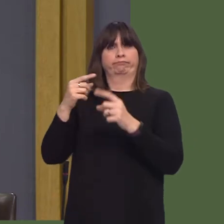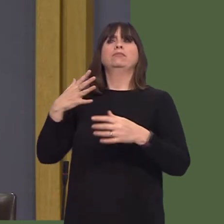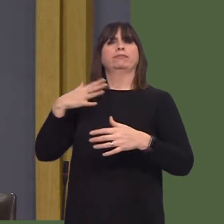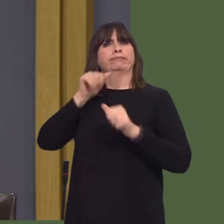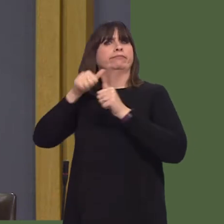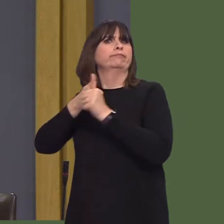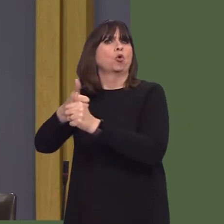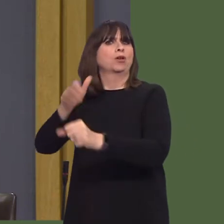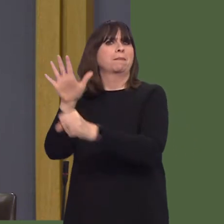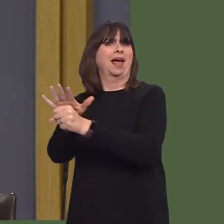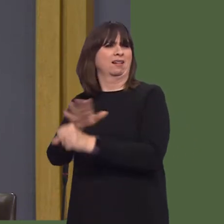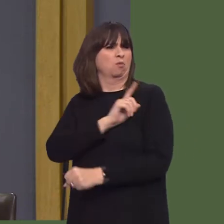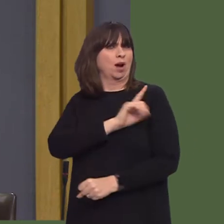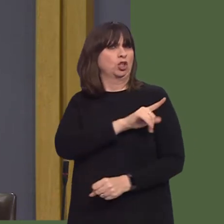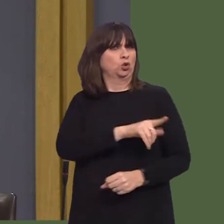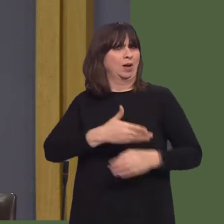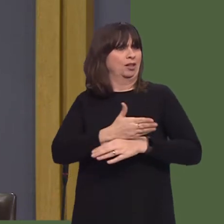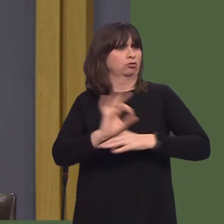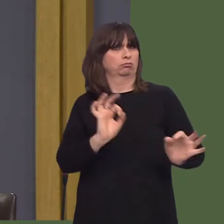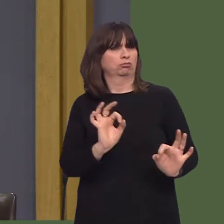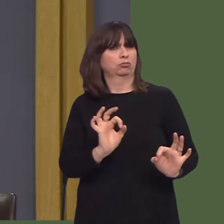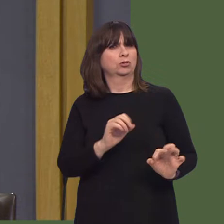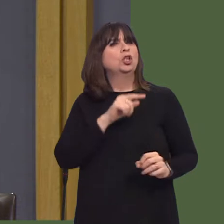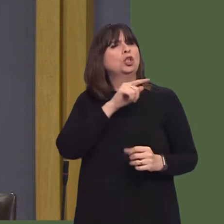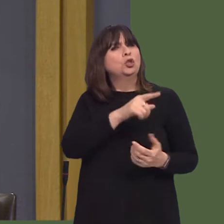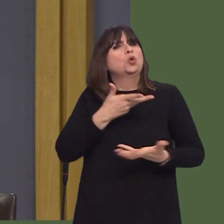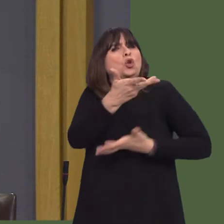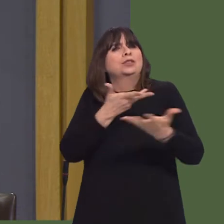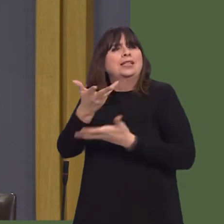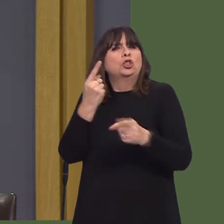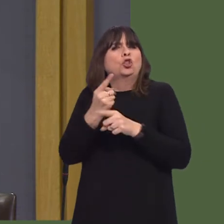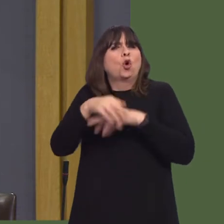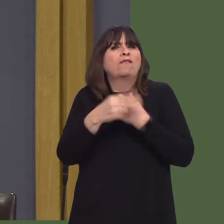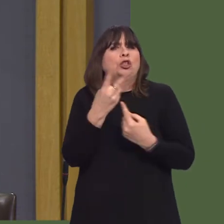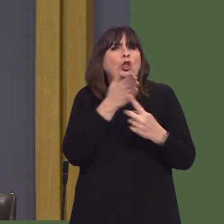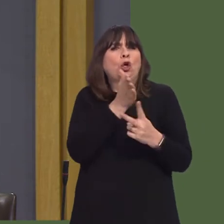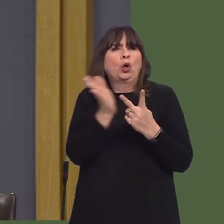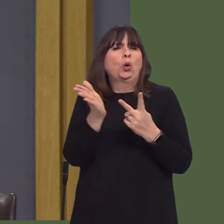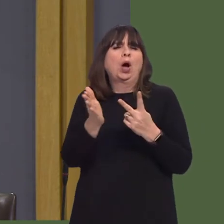automation. Indeed, my colleague Lee Waters, I think, has got a short debate on